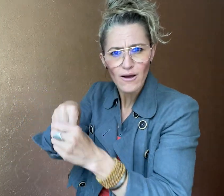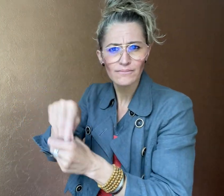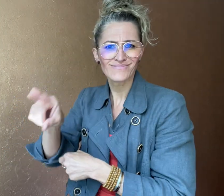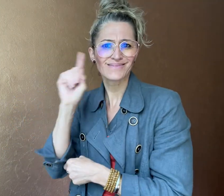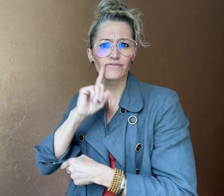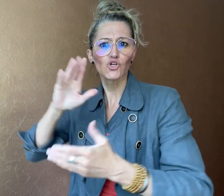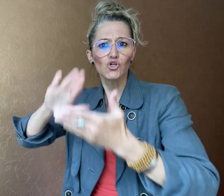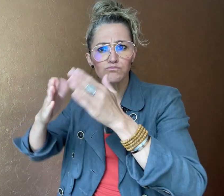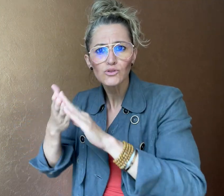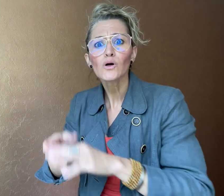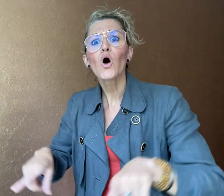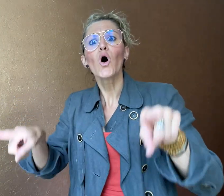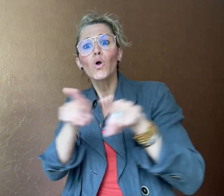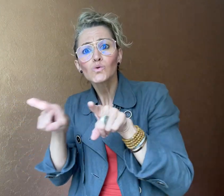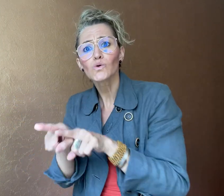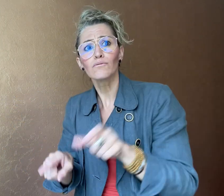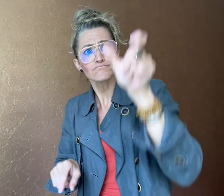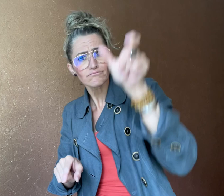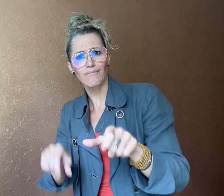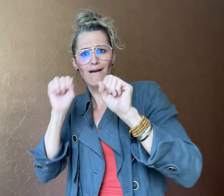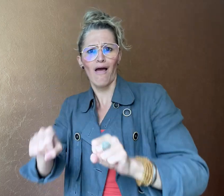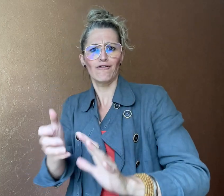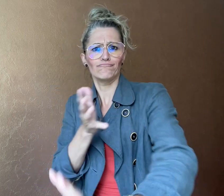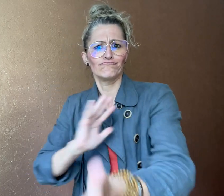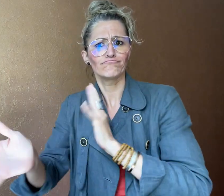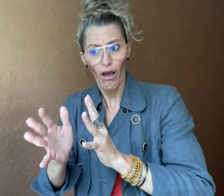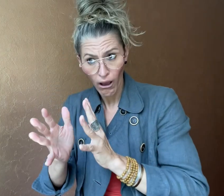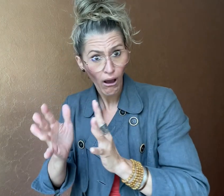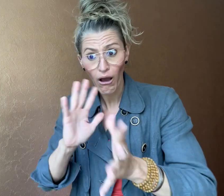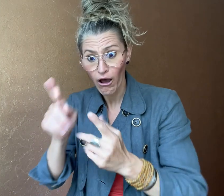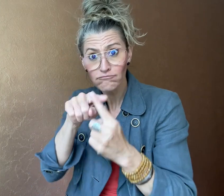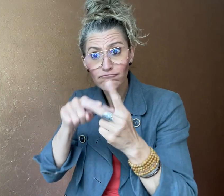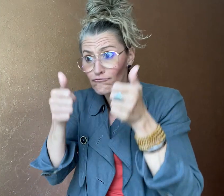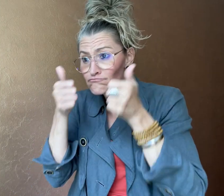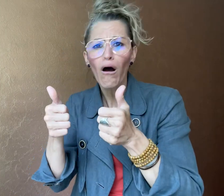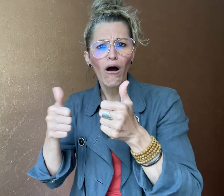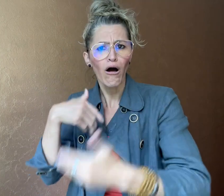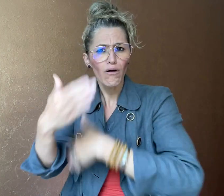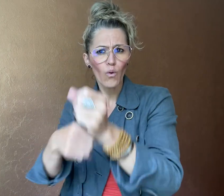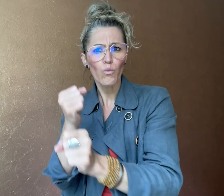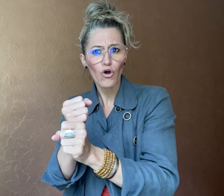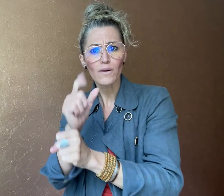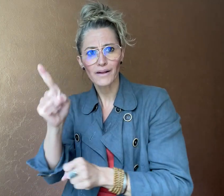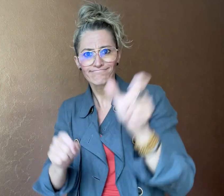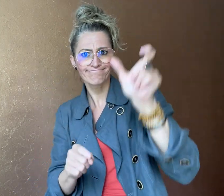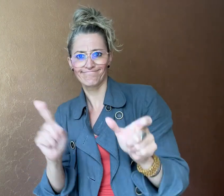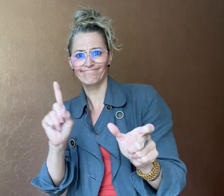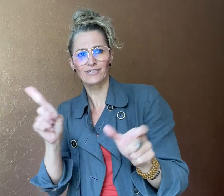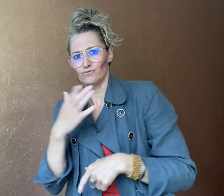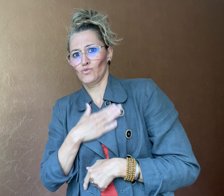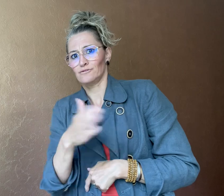be a member of the Deaf community and to be a sign language user.